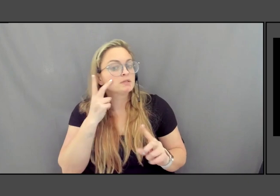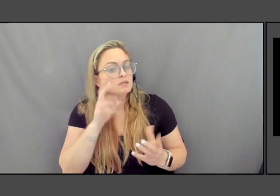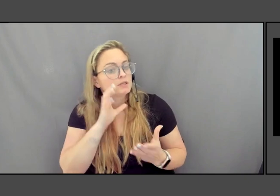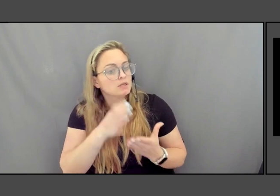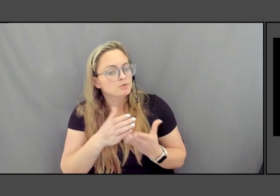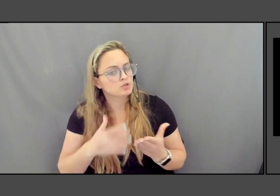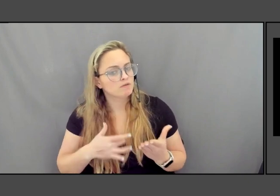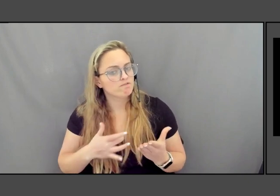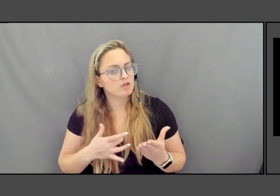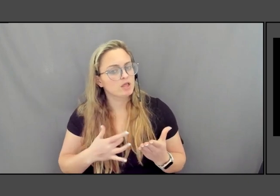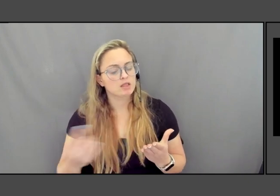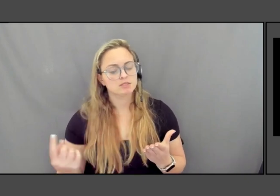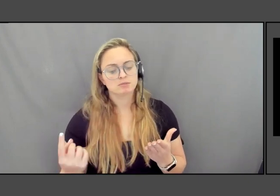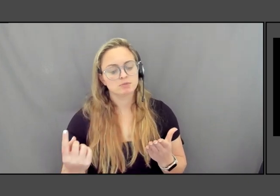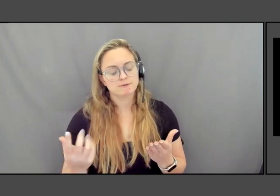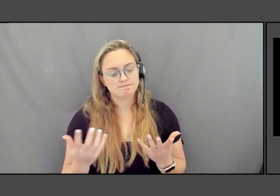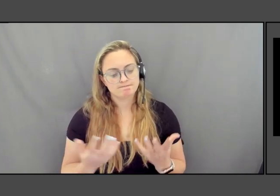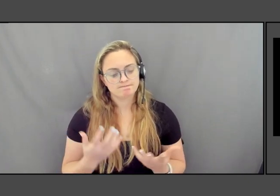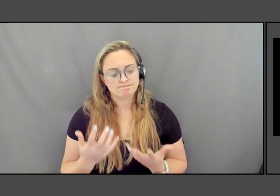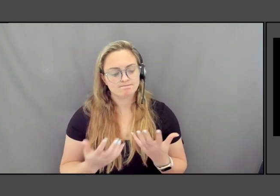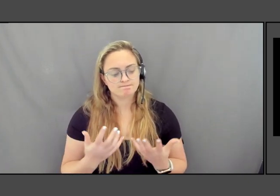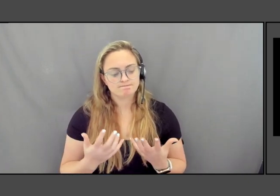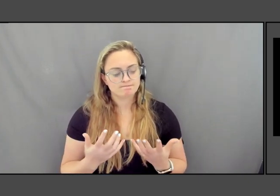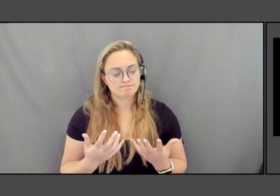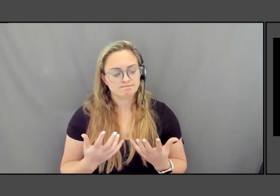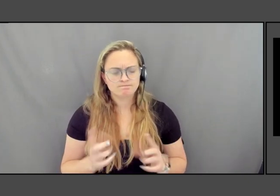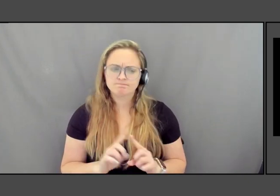that is so different when you are in the presence